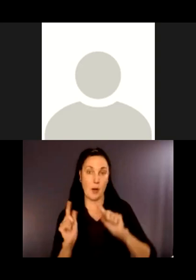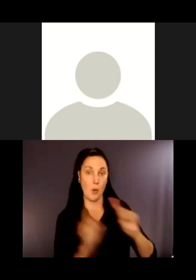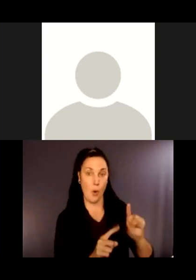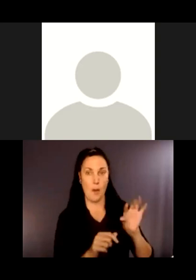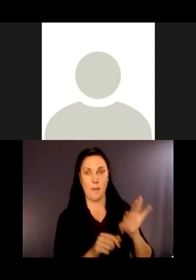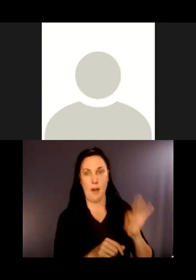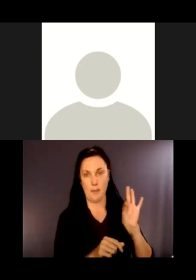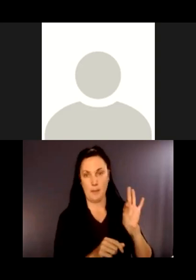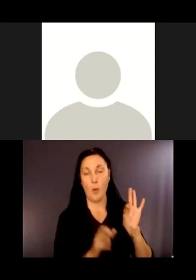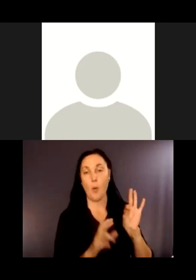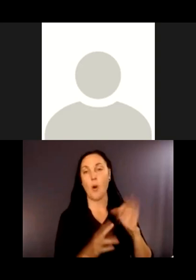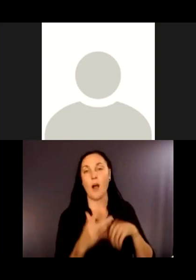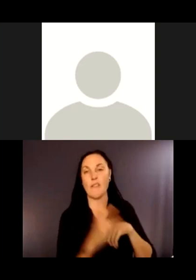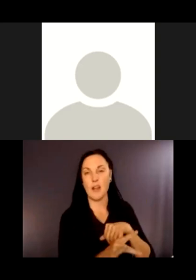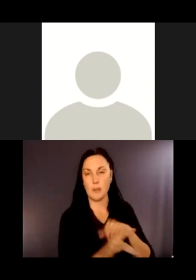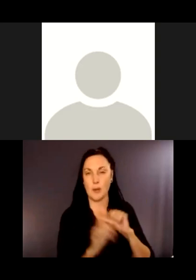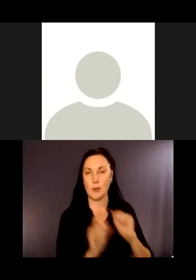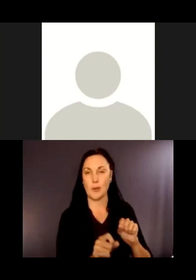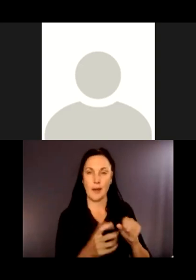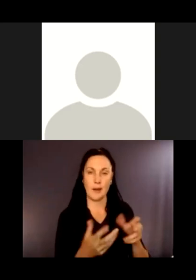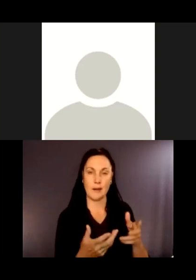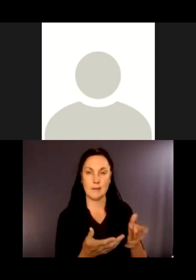up or be available to be sent to people who are interested in